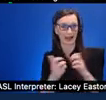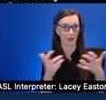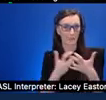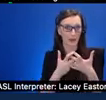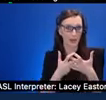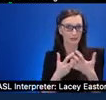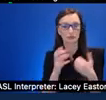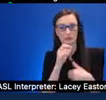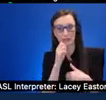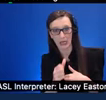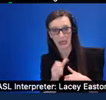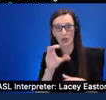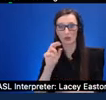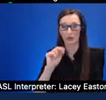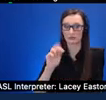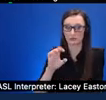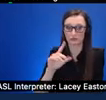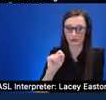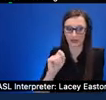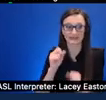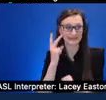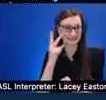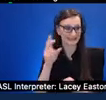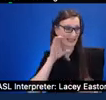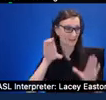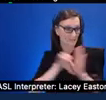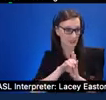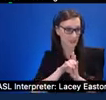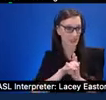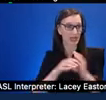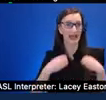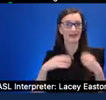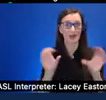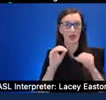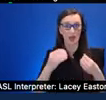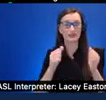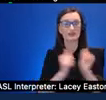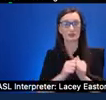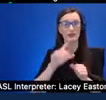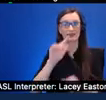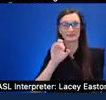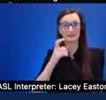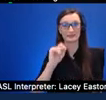and there's a text box in the scene and the text is light blue it's on a white